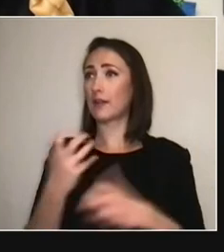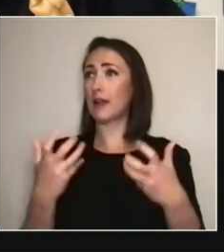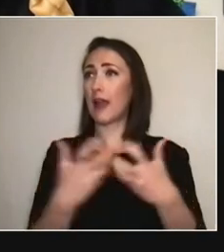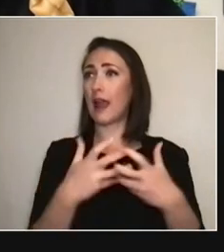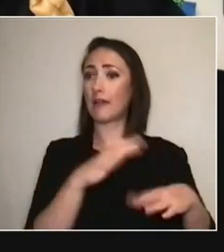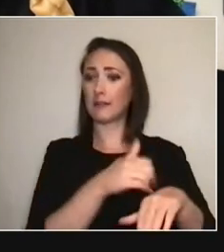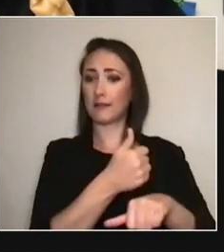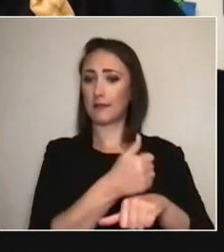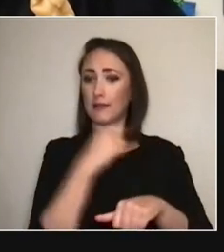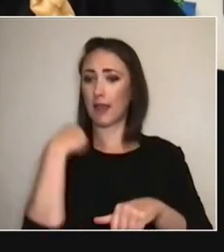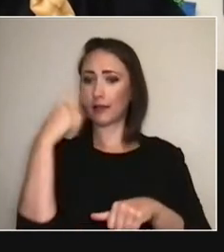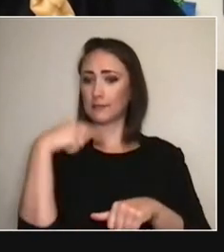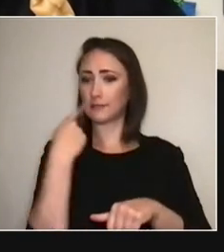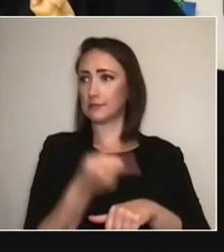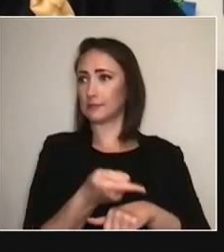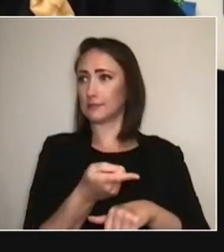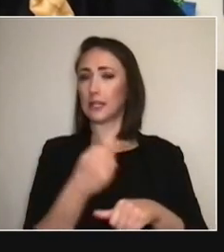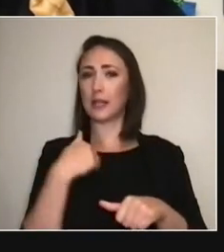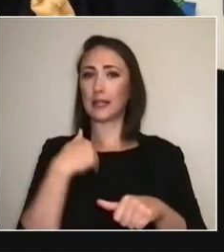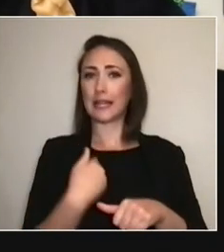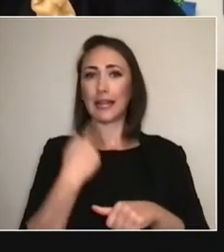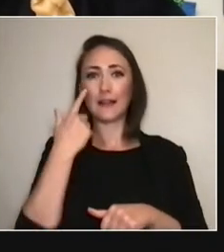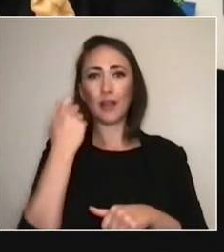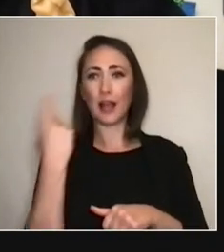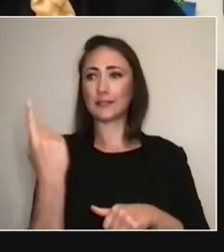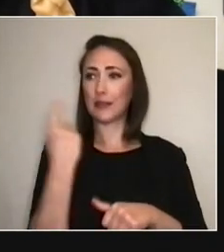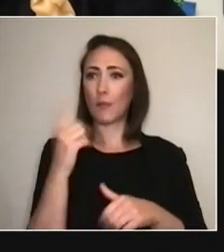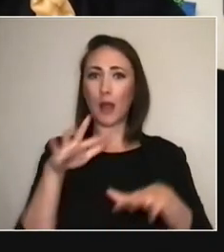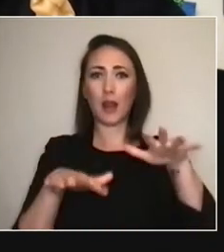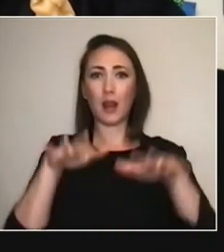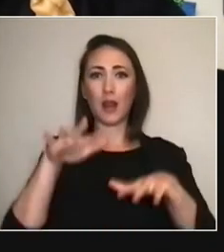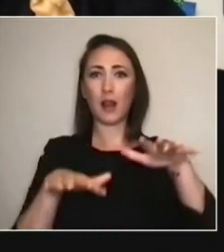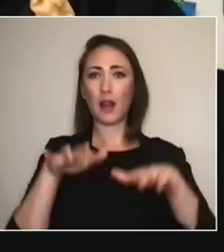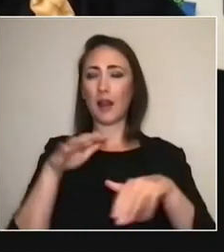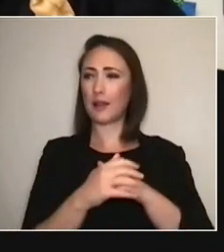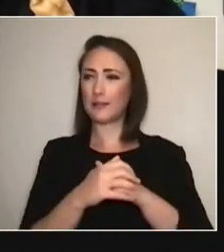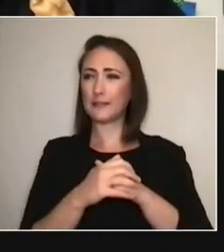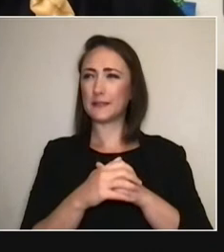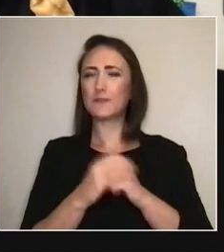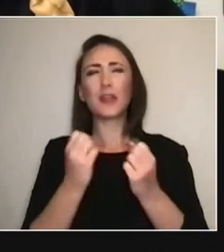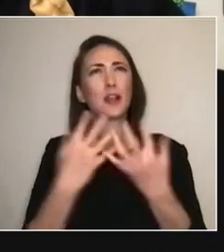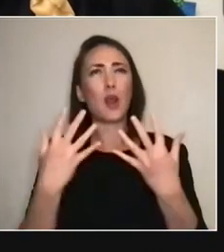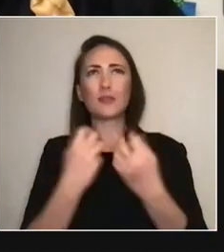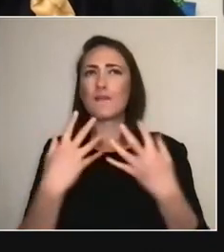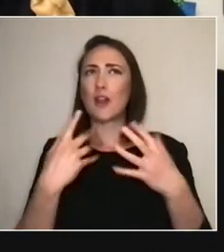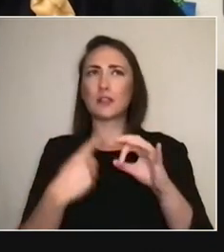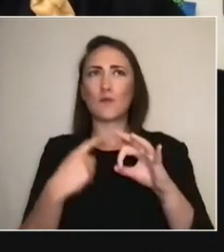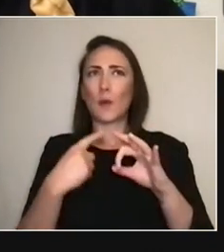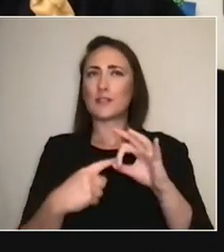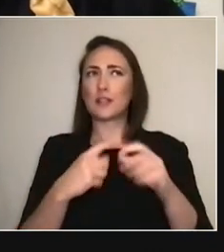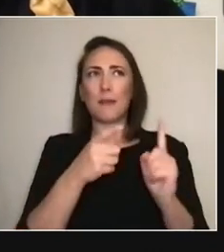or different kind of recruitment question as well. I think there's a bunch— I'm imagining all the detail.